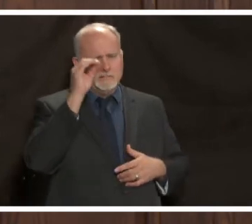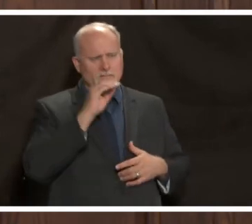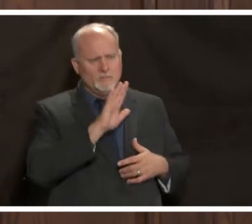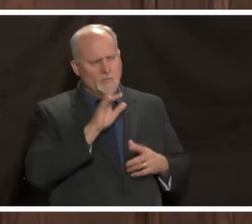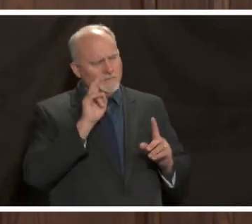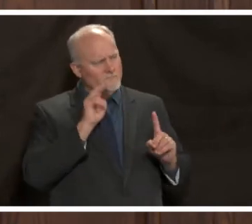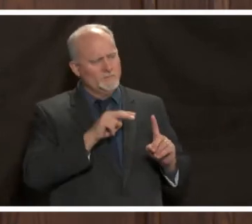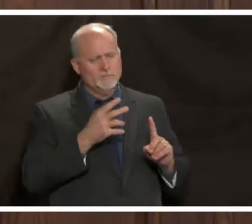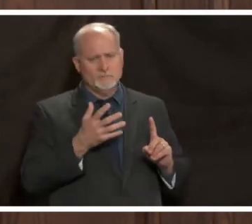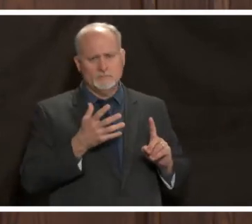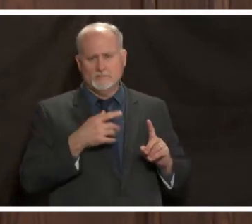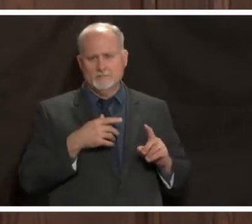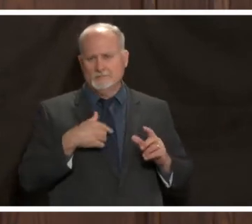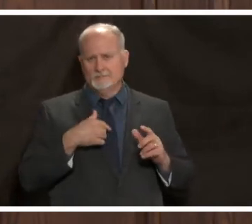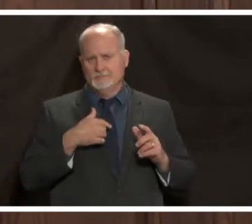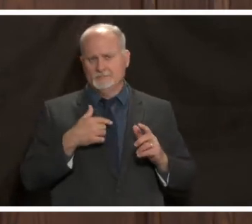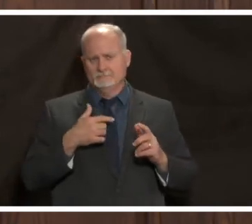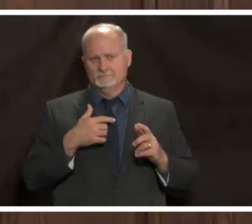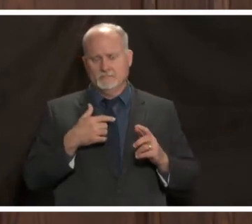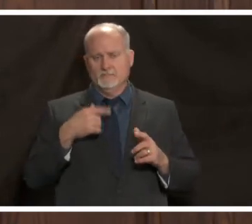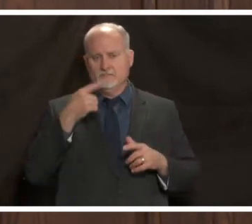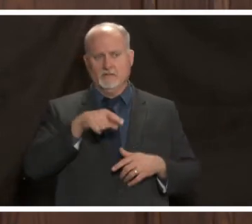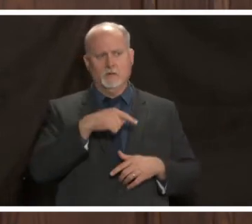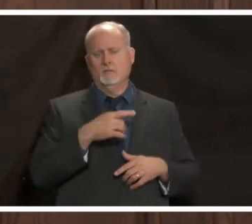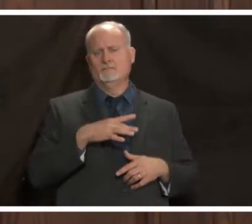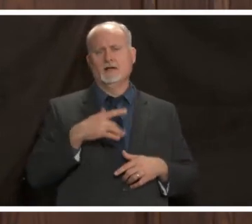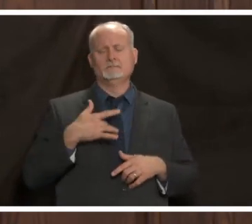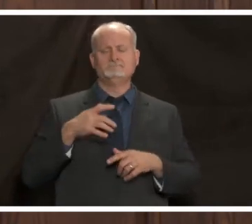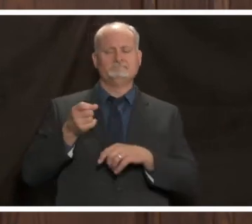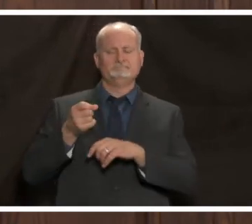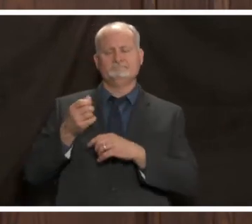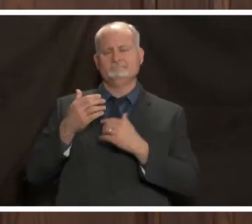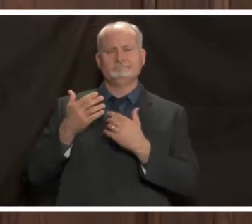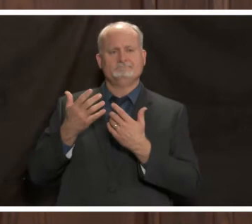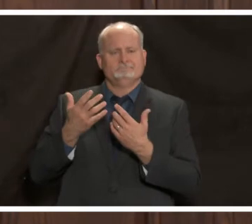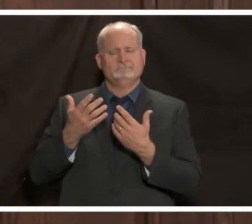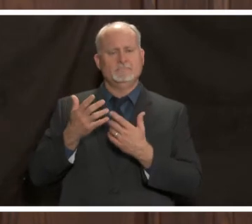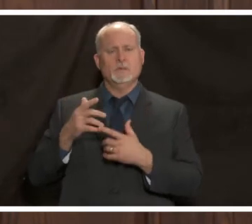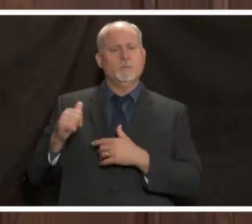we don't want anyone to think that they could beat this virus and outsmart it so i'll let you answer